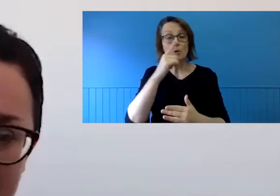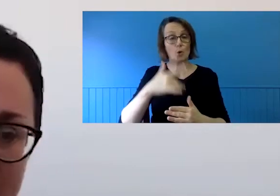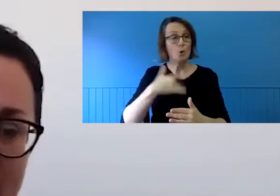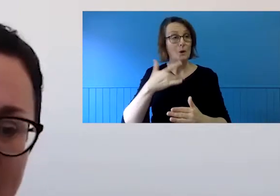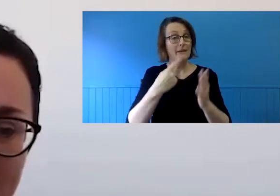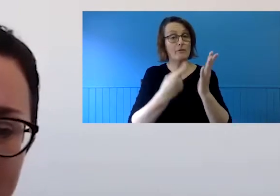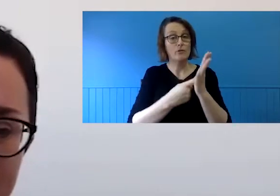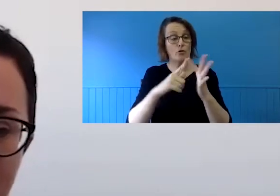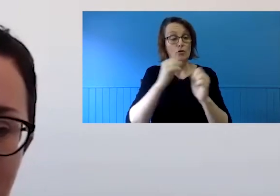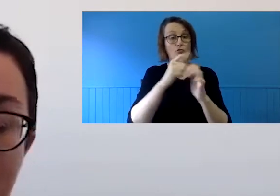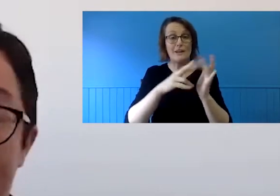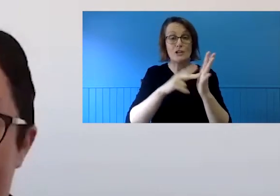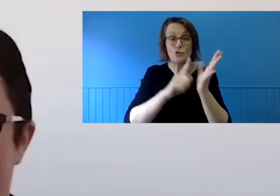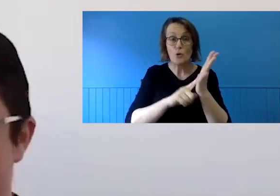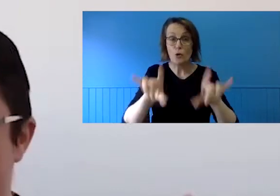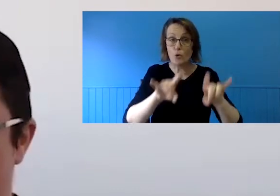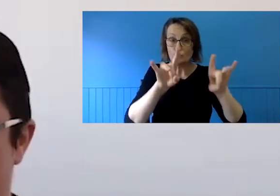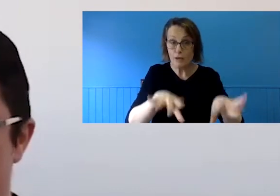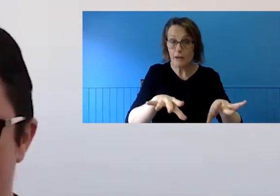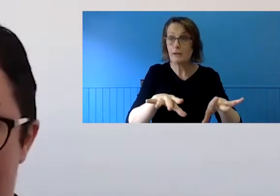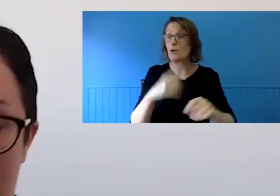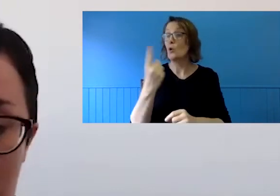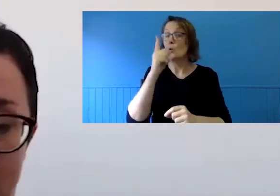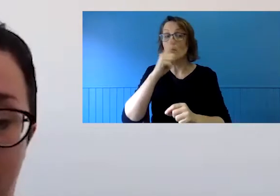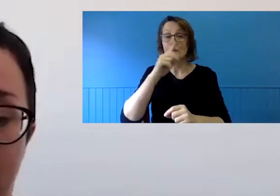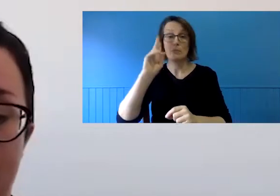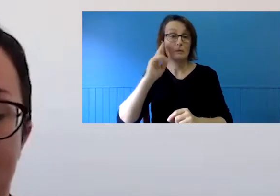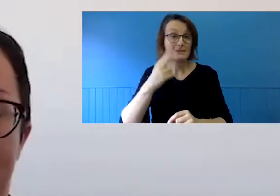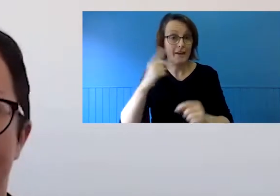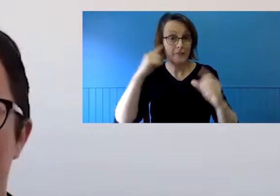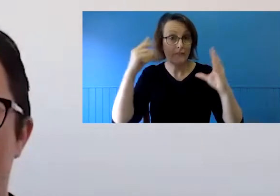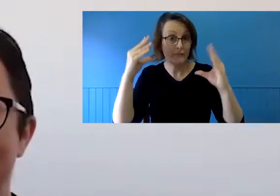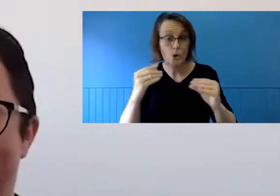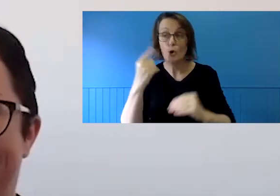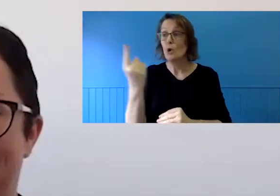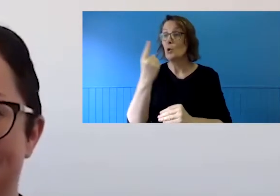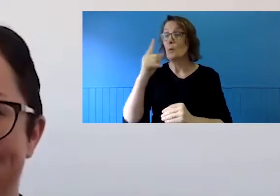and their allies, in which I include myself, in that the world suddenly a